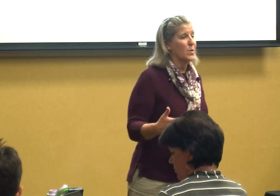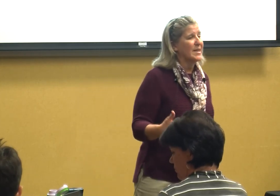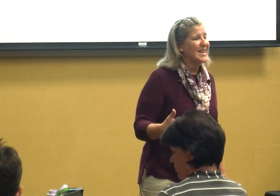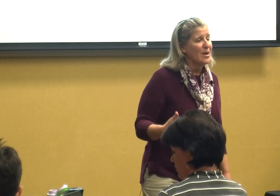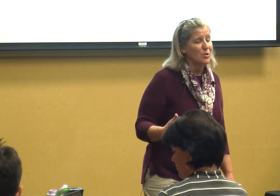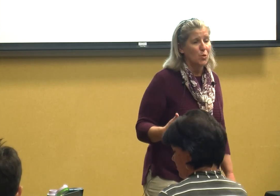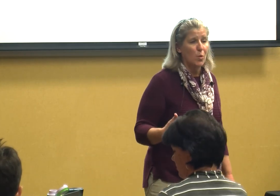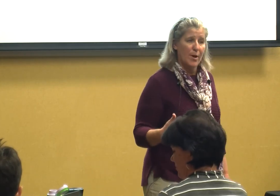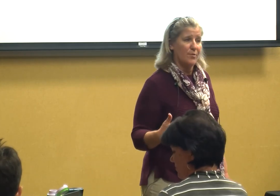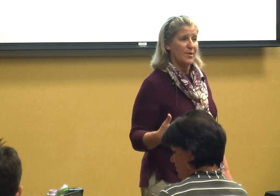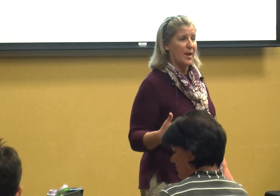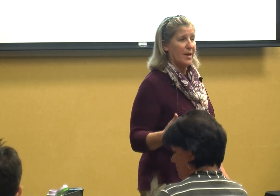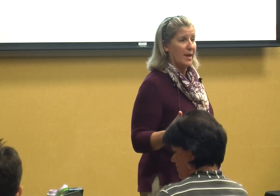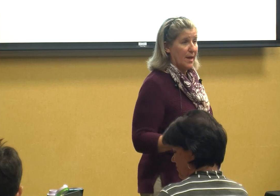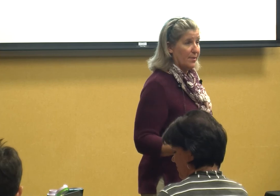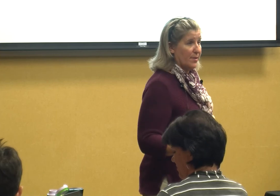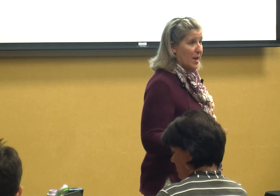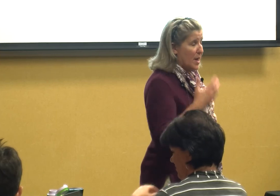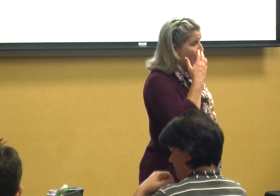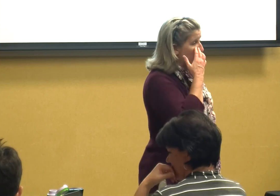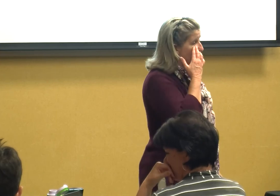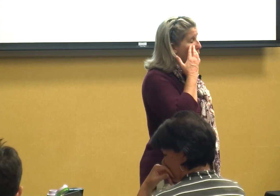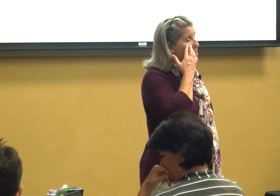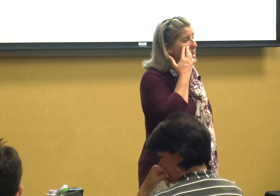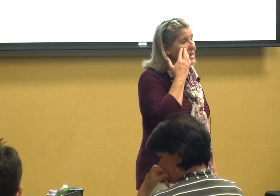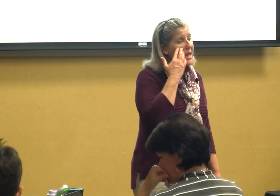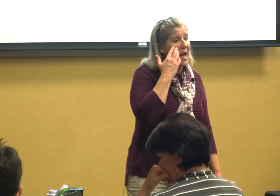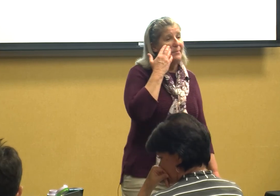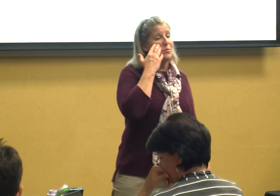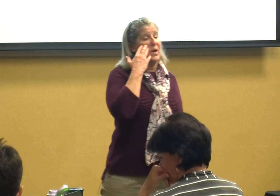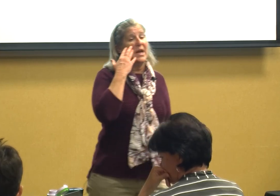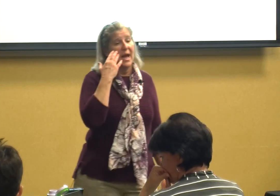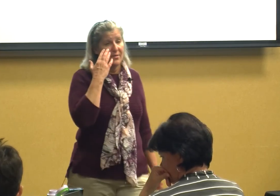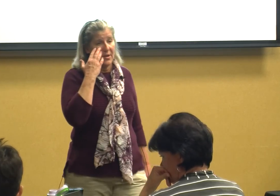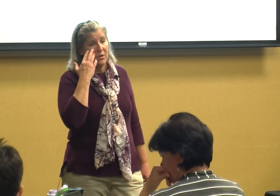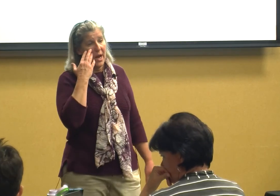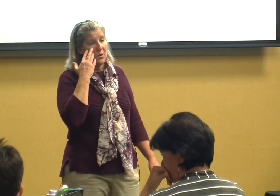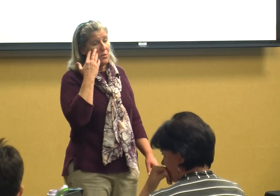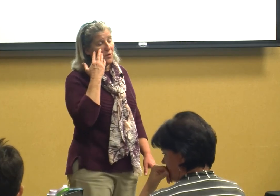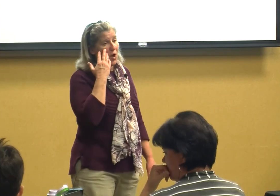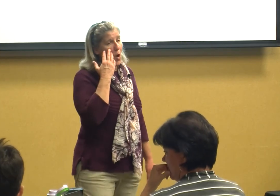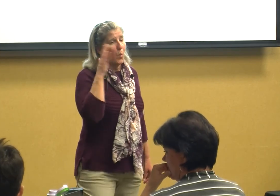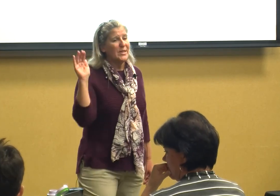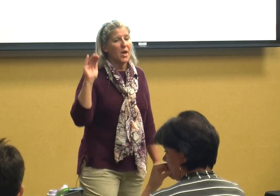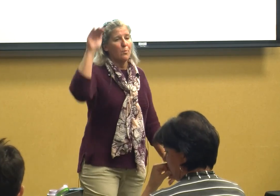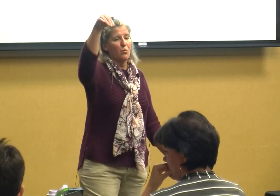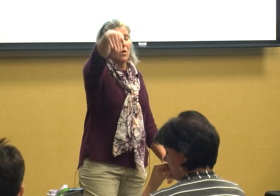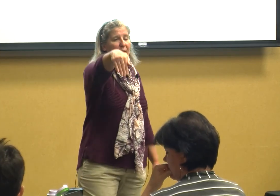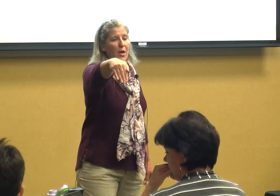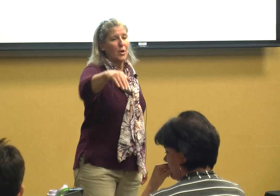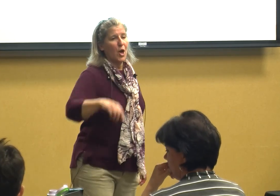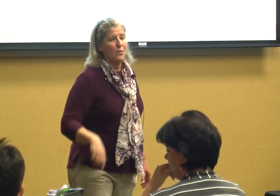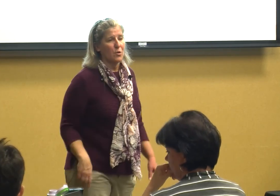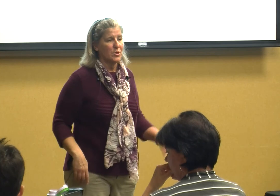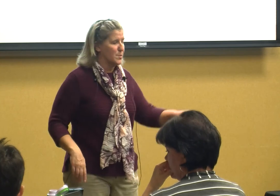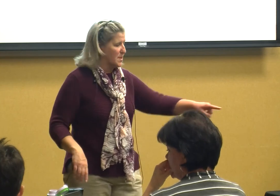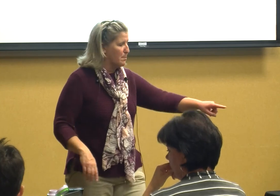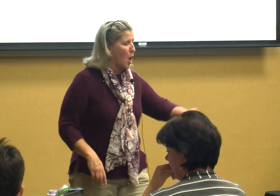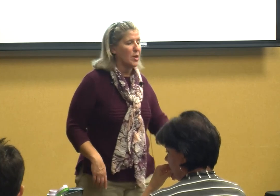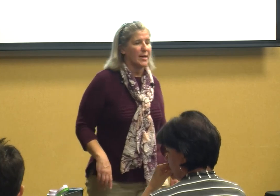it tells you where the kid is and so many times we as educators we jump right on over to symbolic